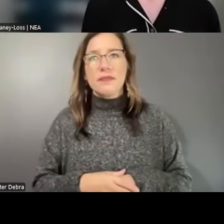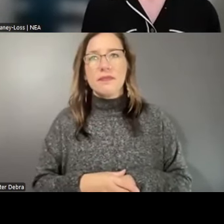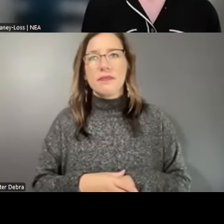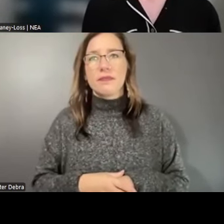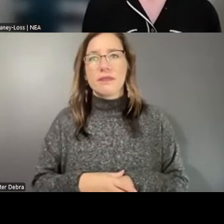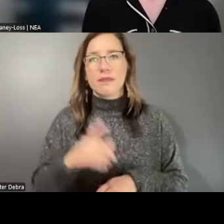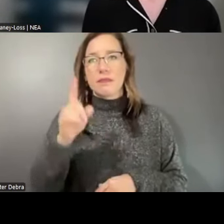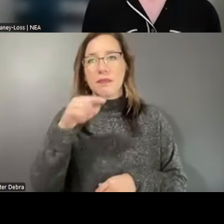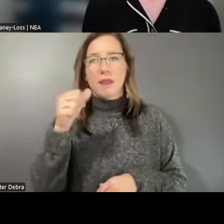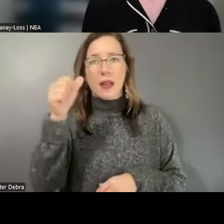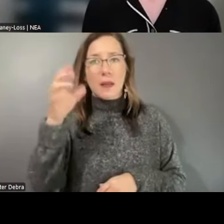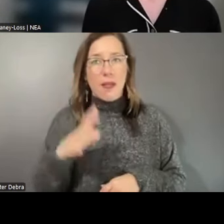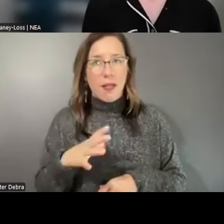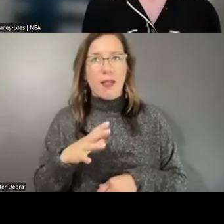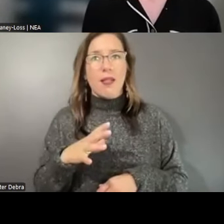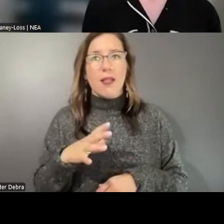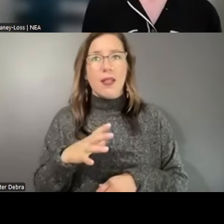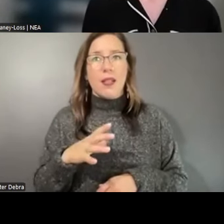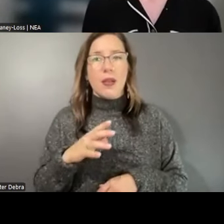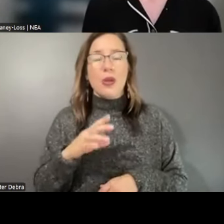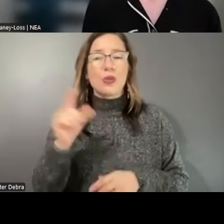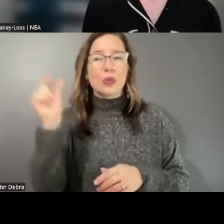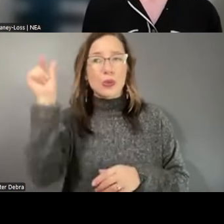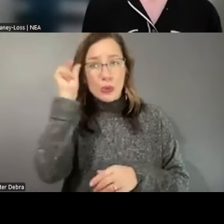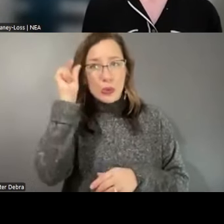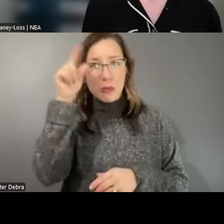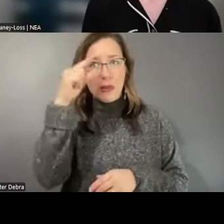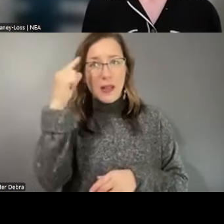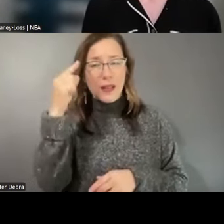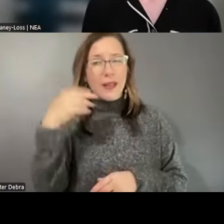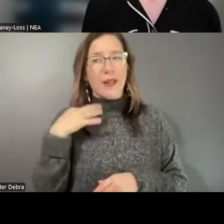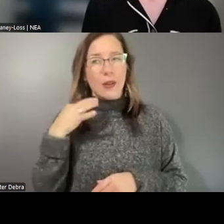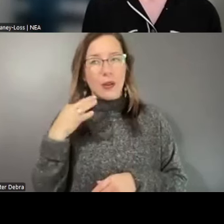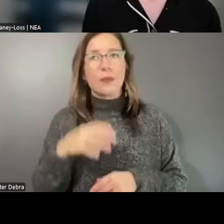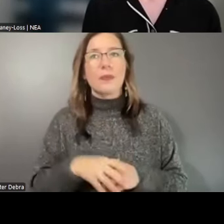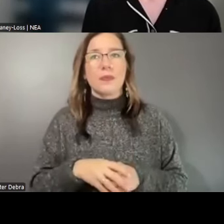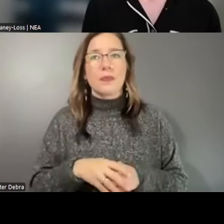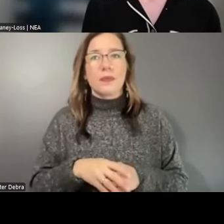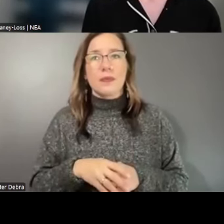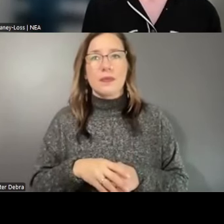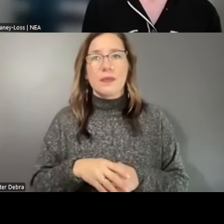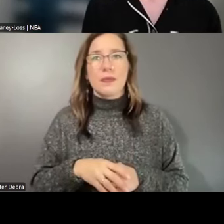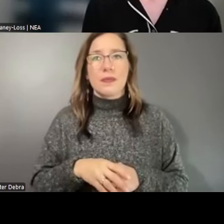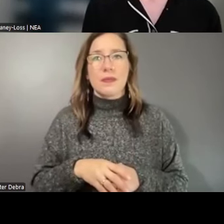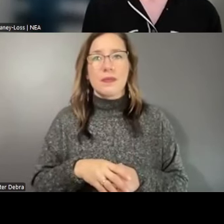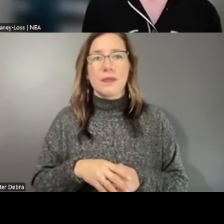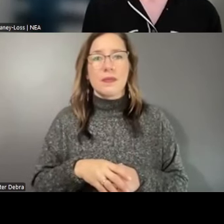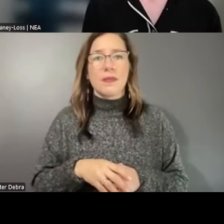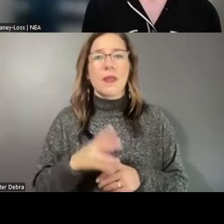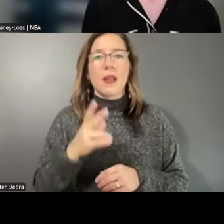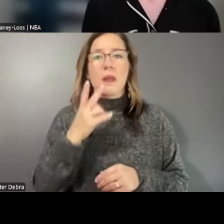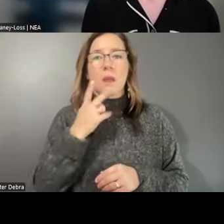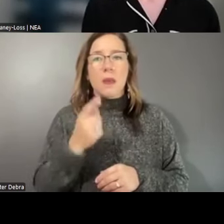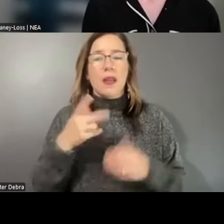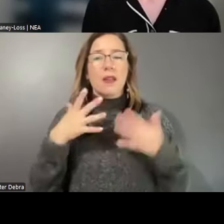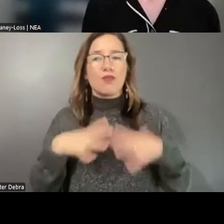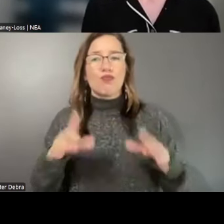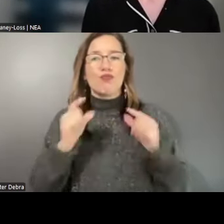male with short black hair, wearing a pink dress shirt with a blue striped tie and a rectangular